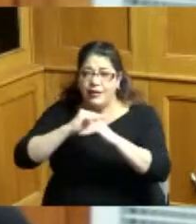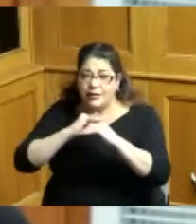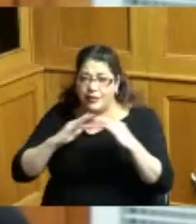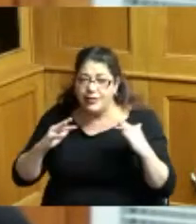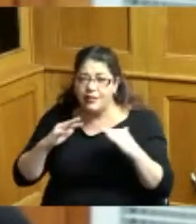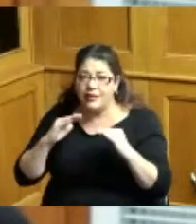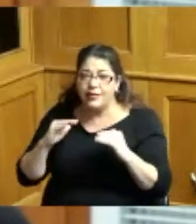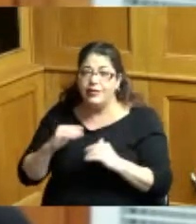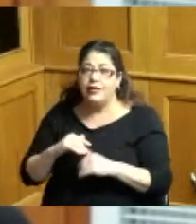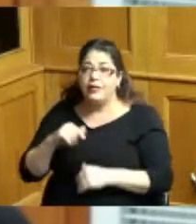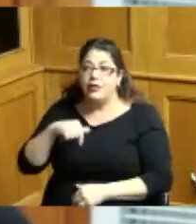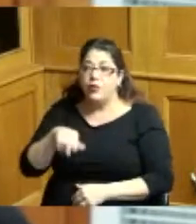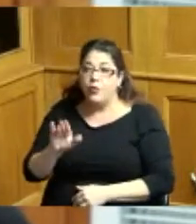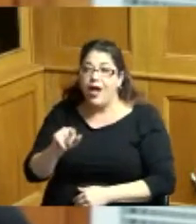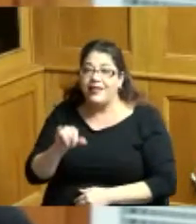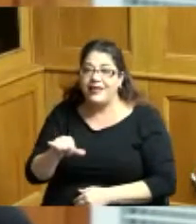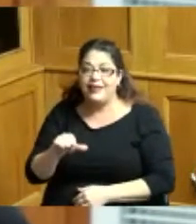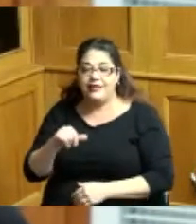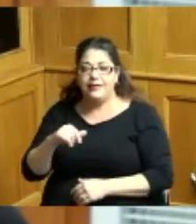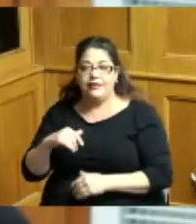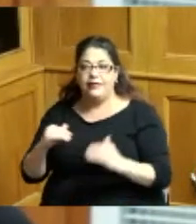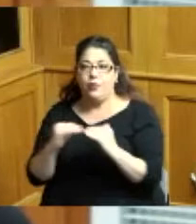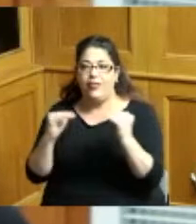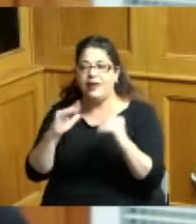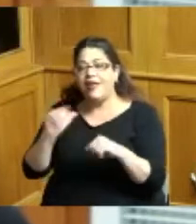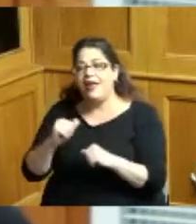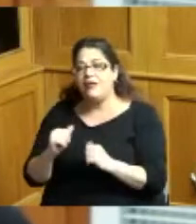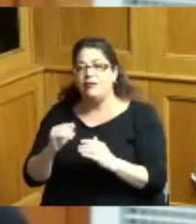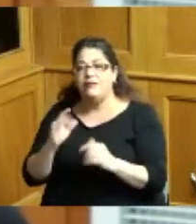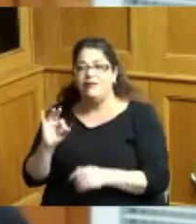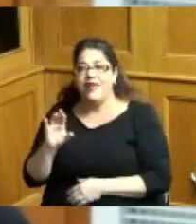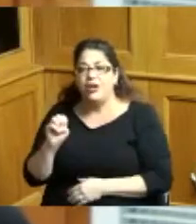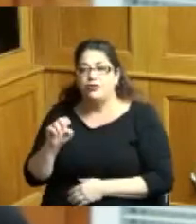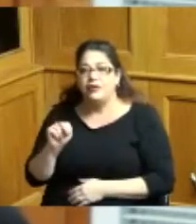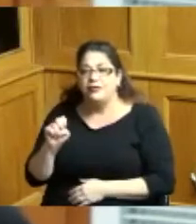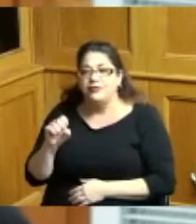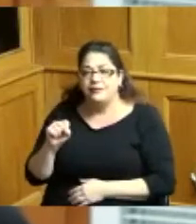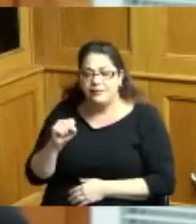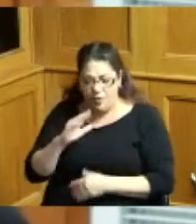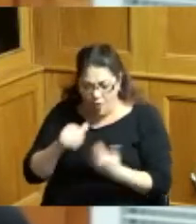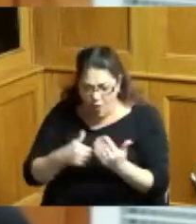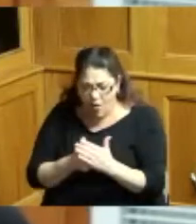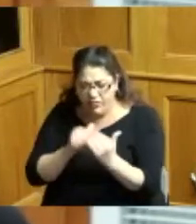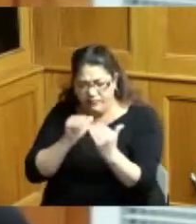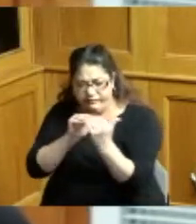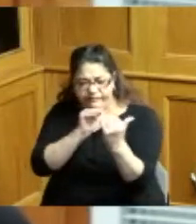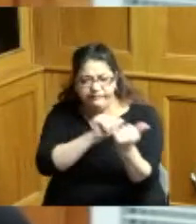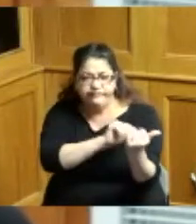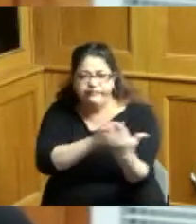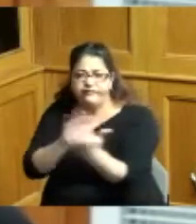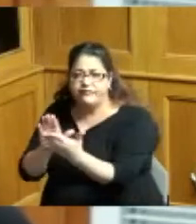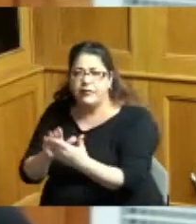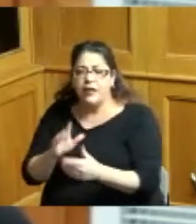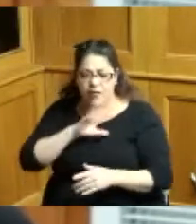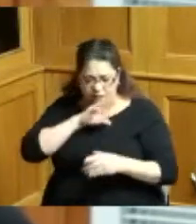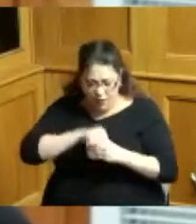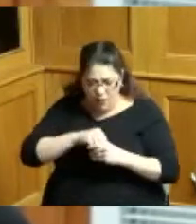quality fairness have to be the foundation of interactions and decisions I am honored